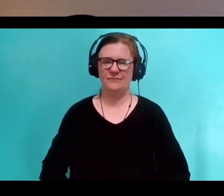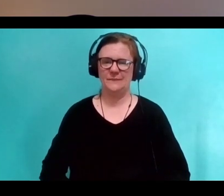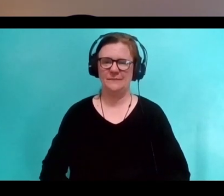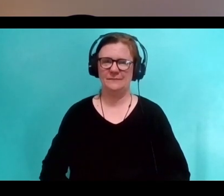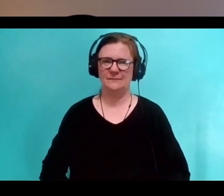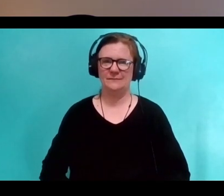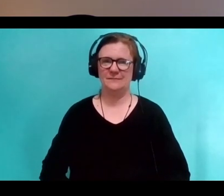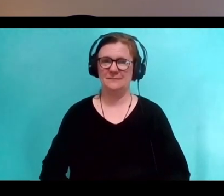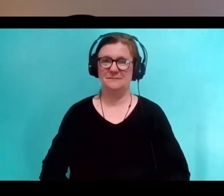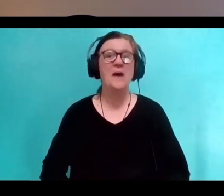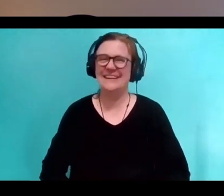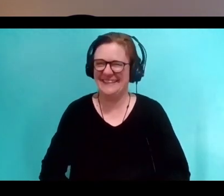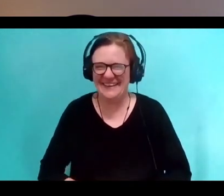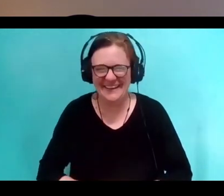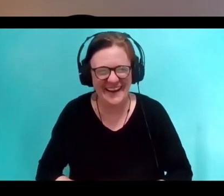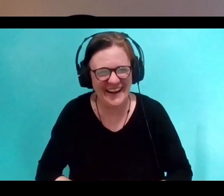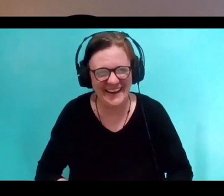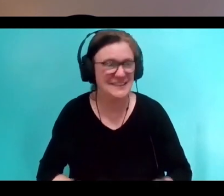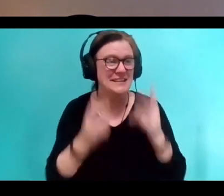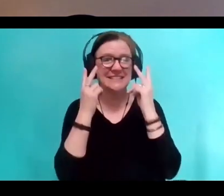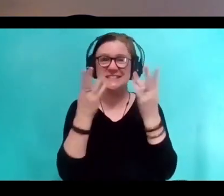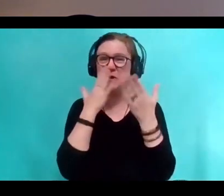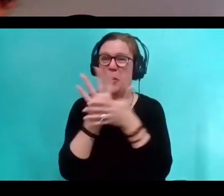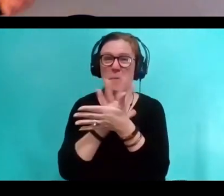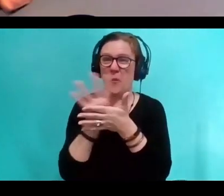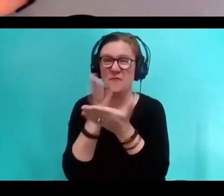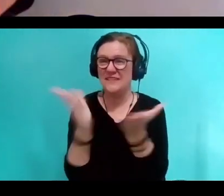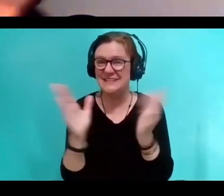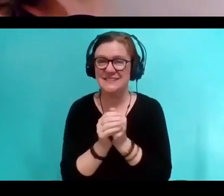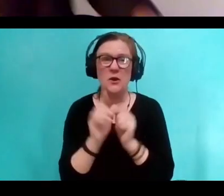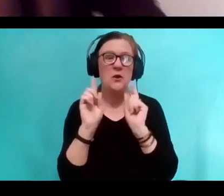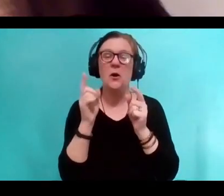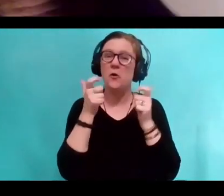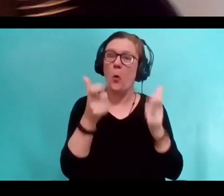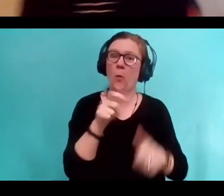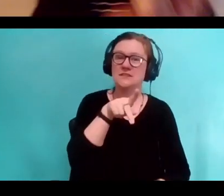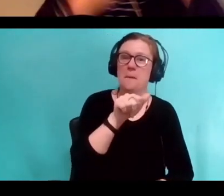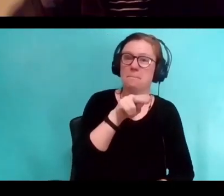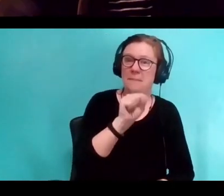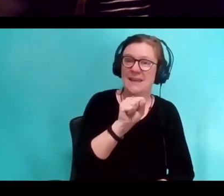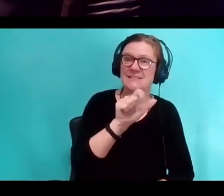Seen any good movies lately everybody?(chuckles) Go see "Pan's Labyrinth", go see "Sense 8",